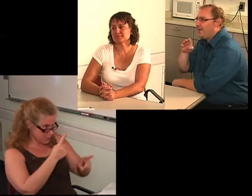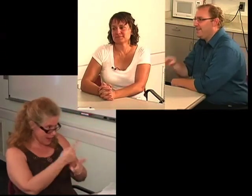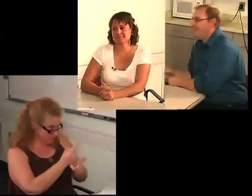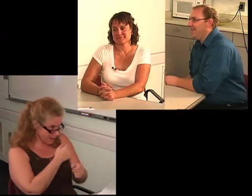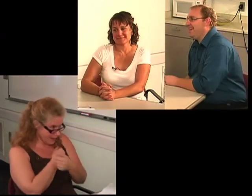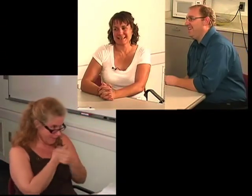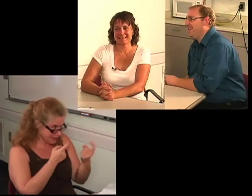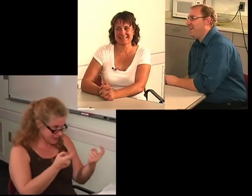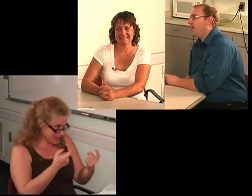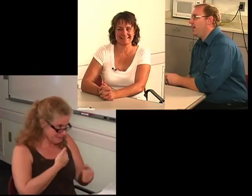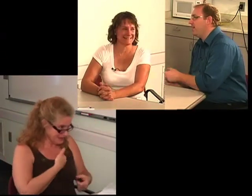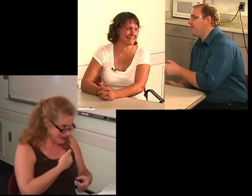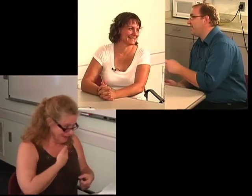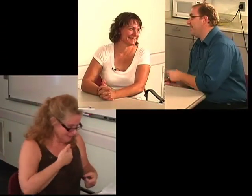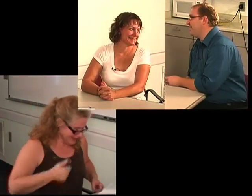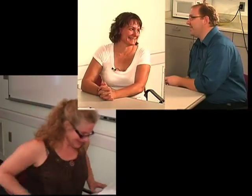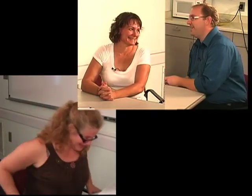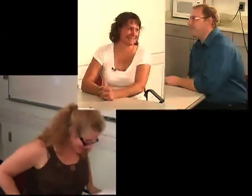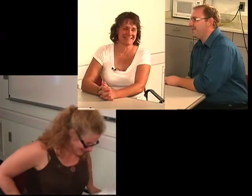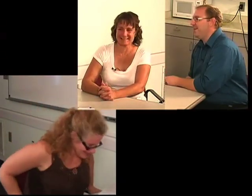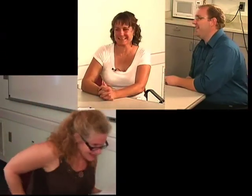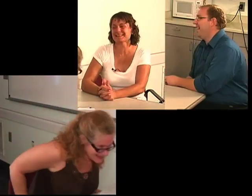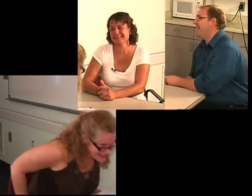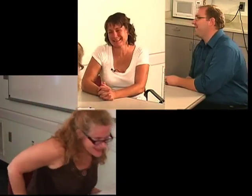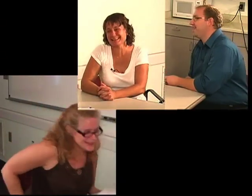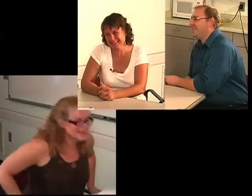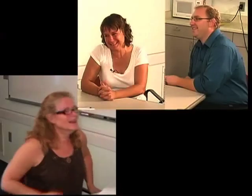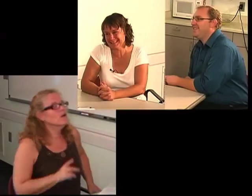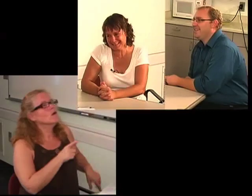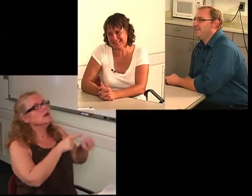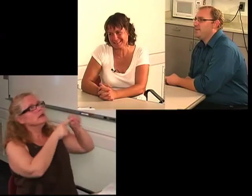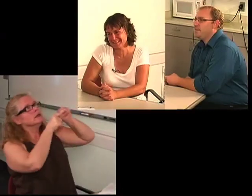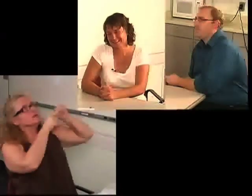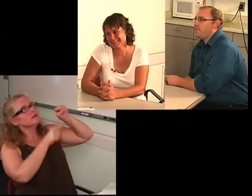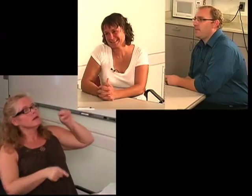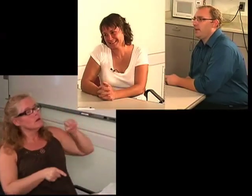I: Yeah, I love to ski myself, so I can relate.